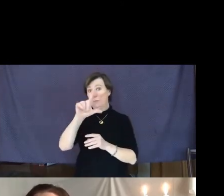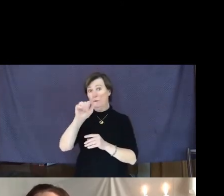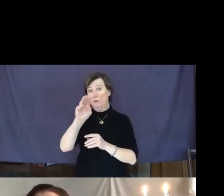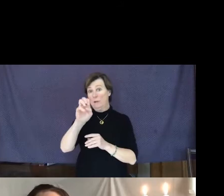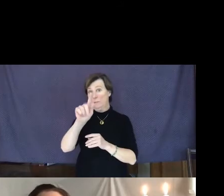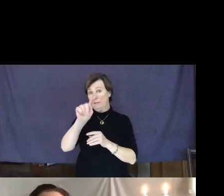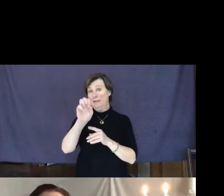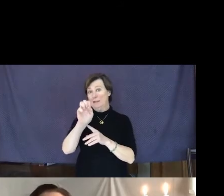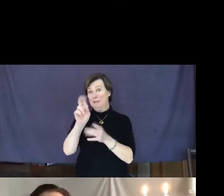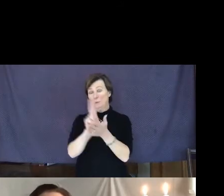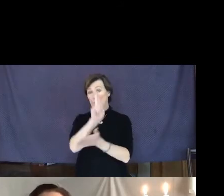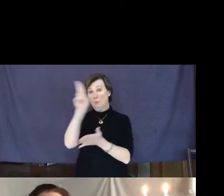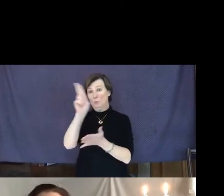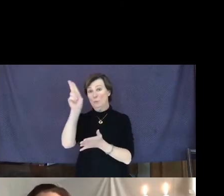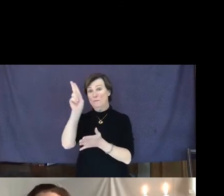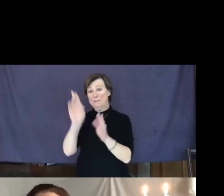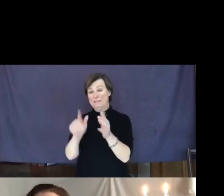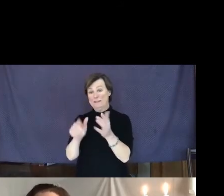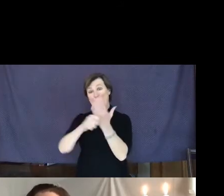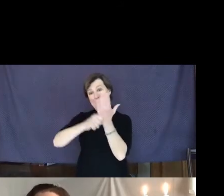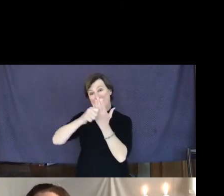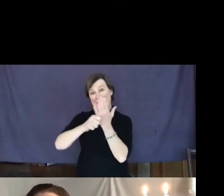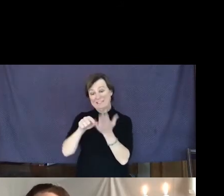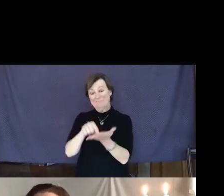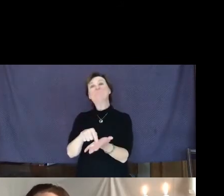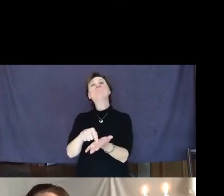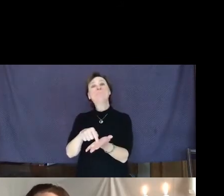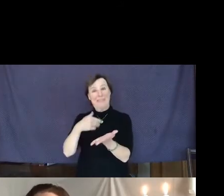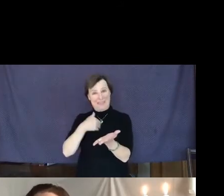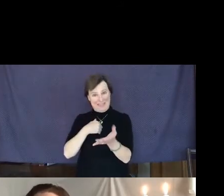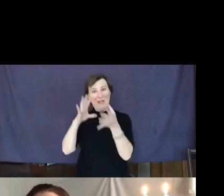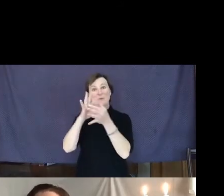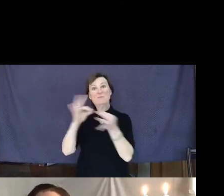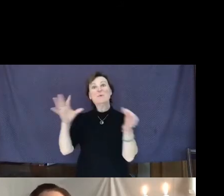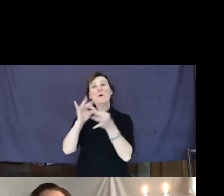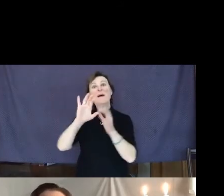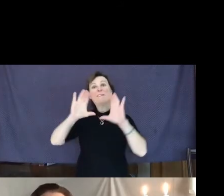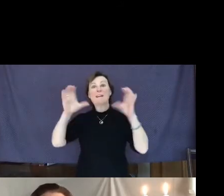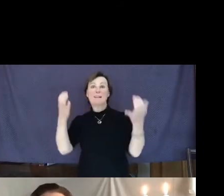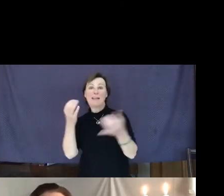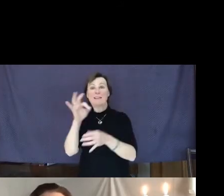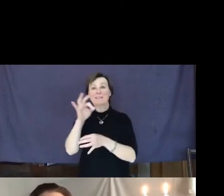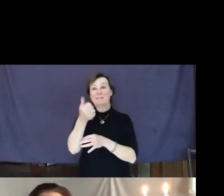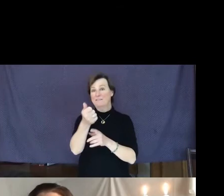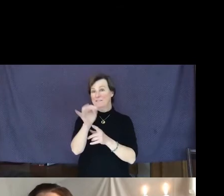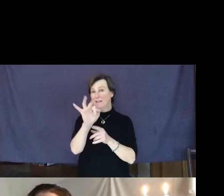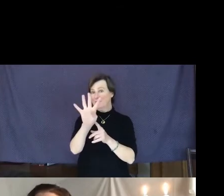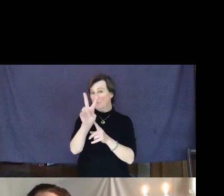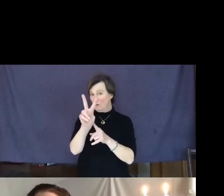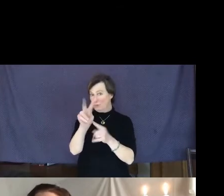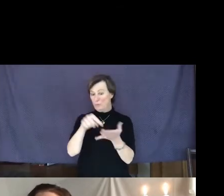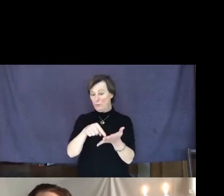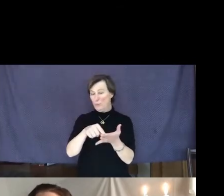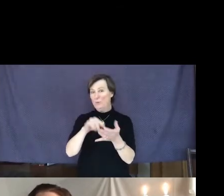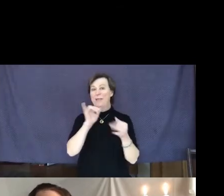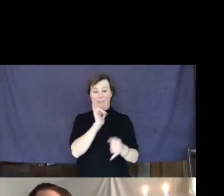had a story about the class of 1942 and this incident was told.